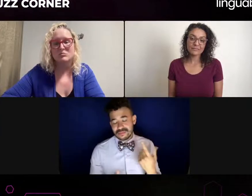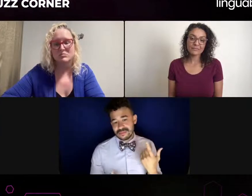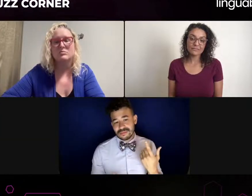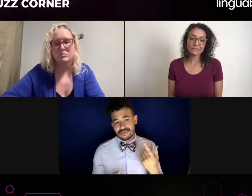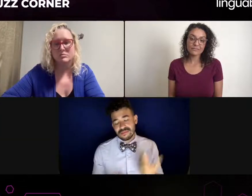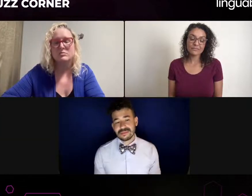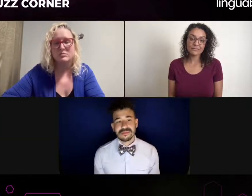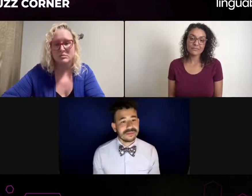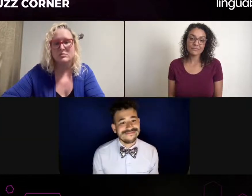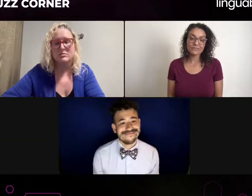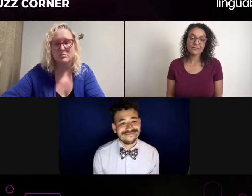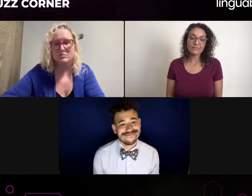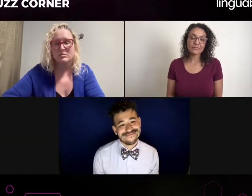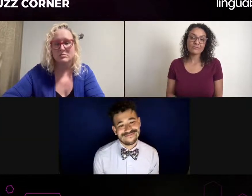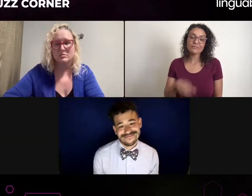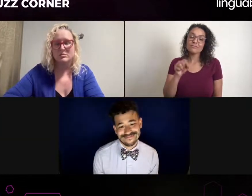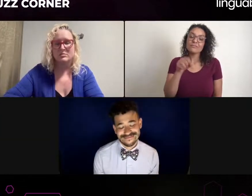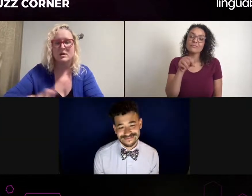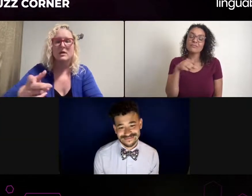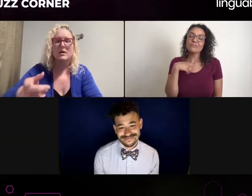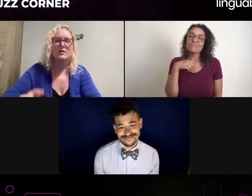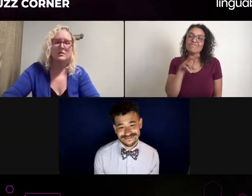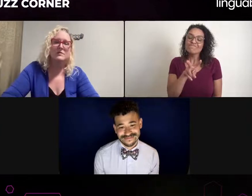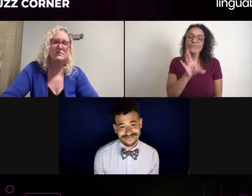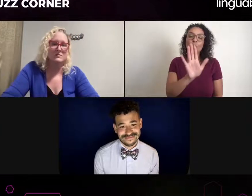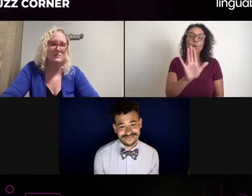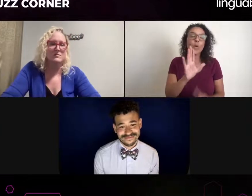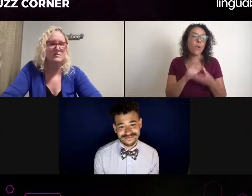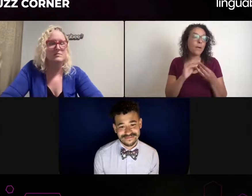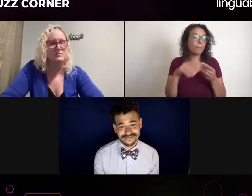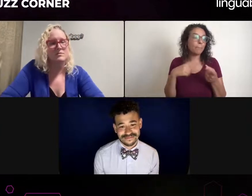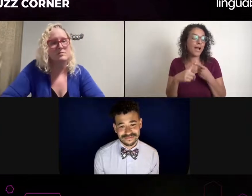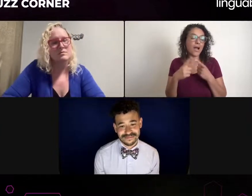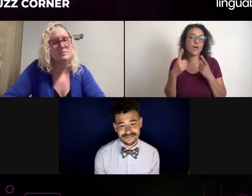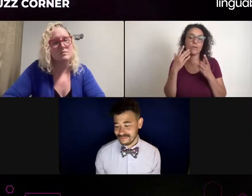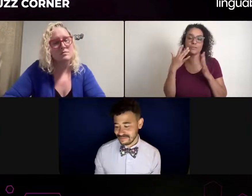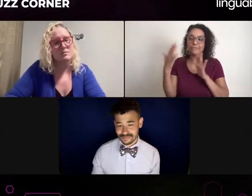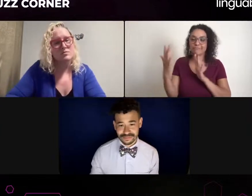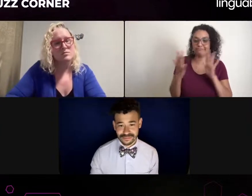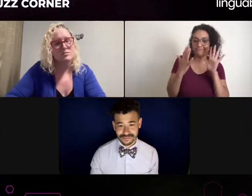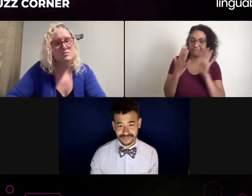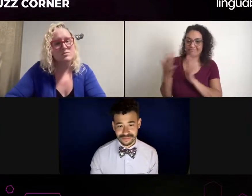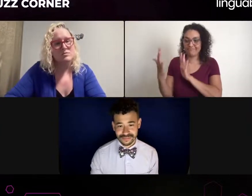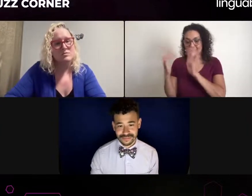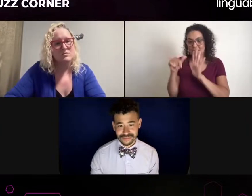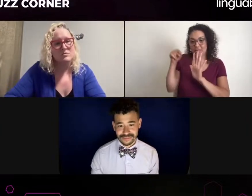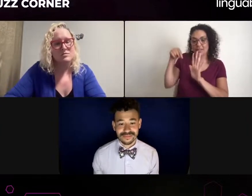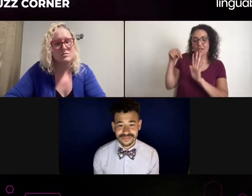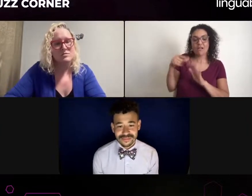I know interpreters that mean well and I love them. But again, I'm a strong person. I have a strong personality,